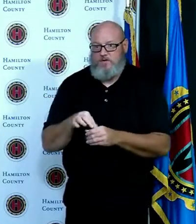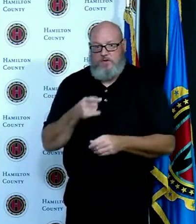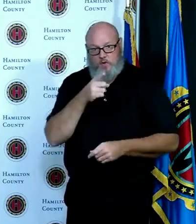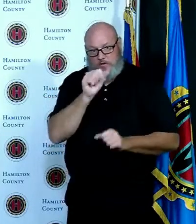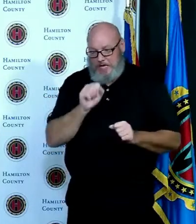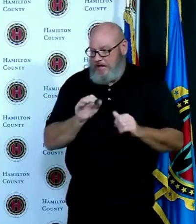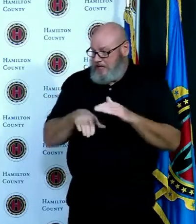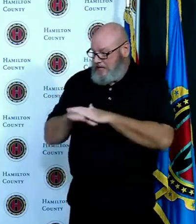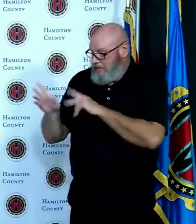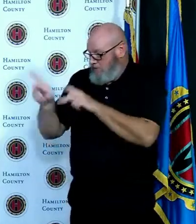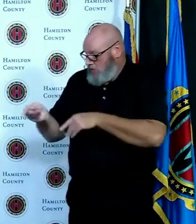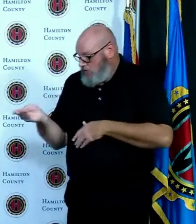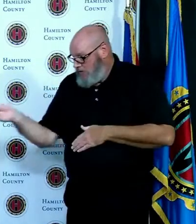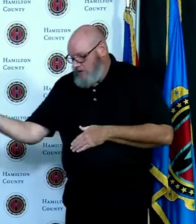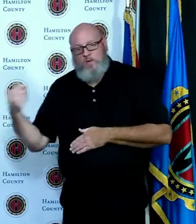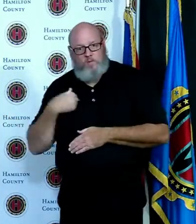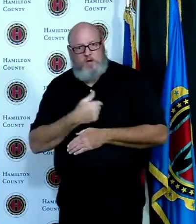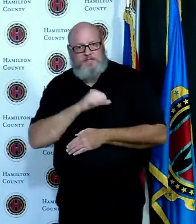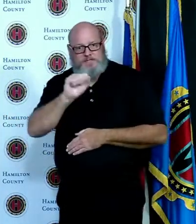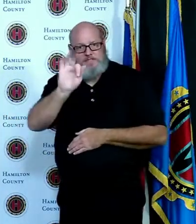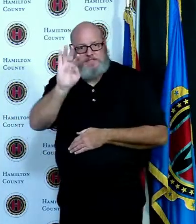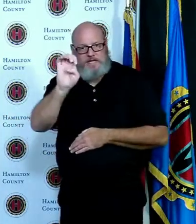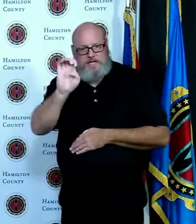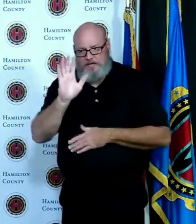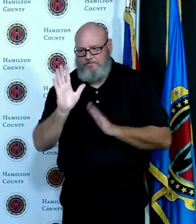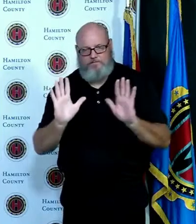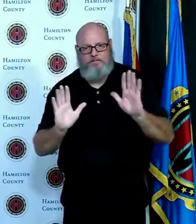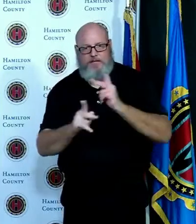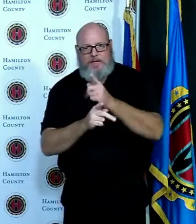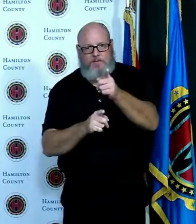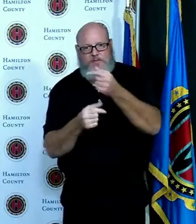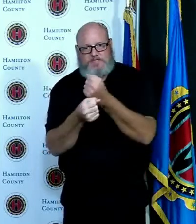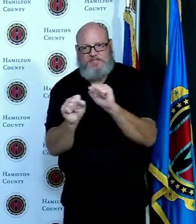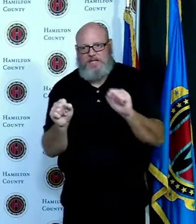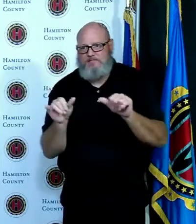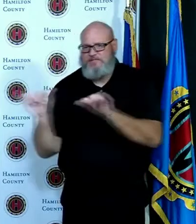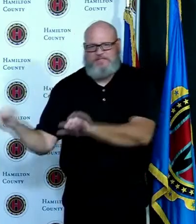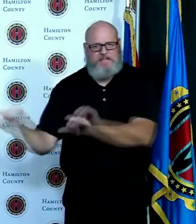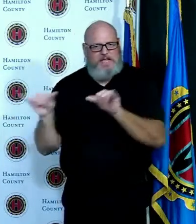voting is the same as what our poll workers will be doing at the polling places on November 3rd